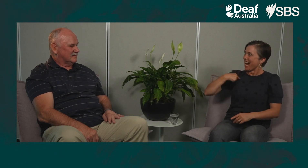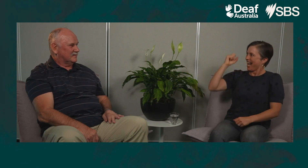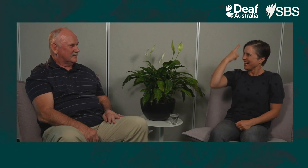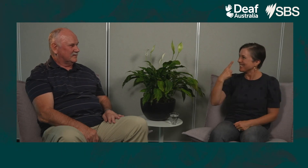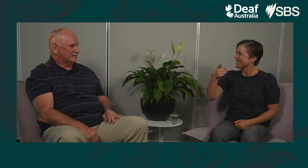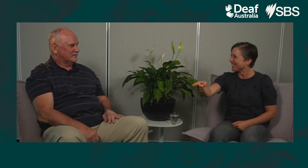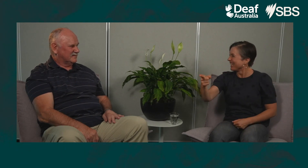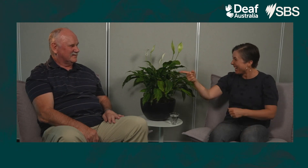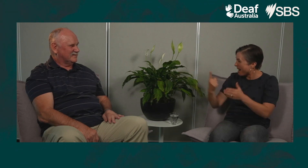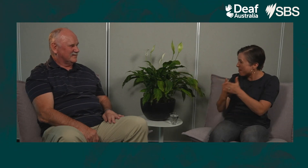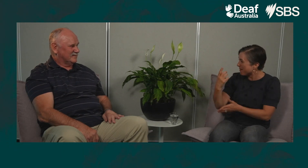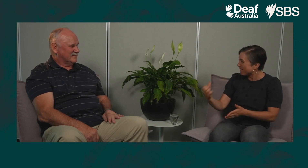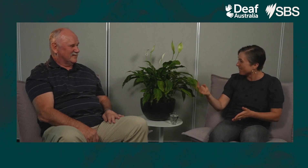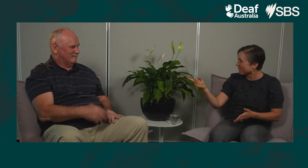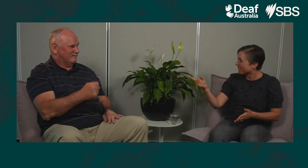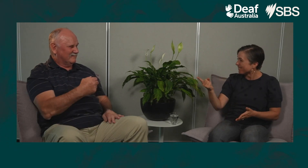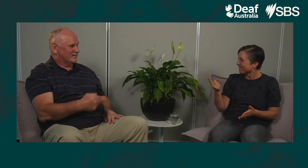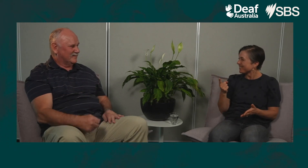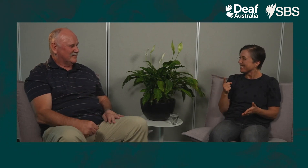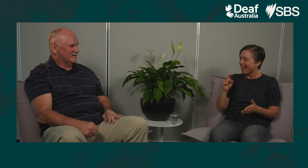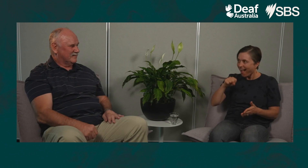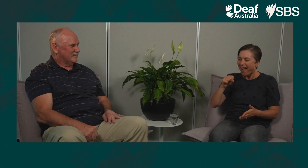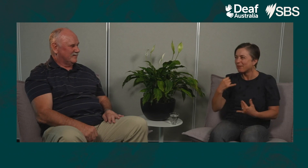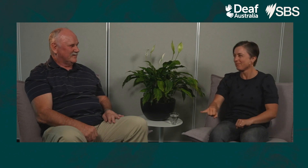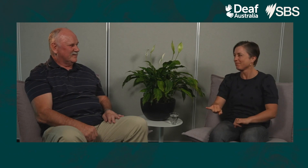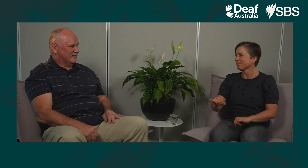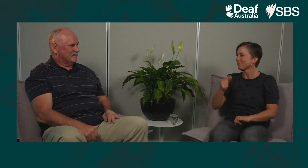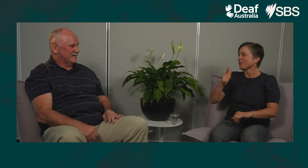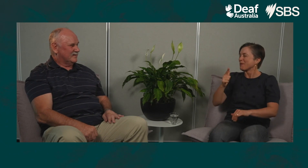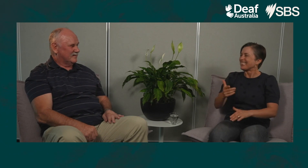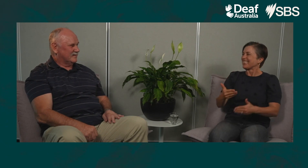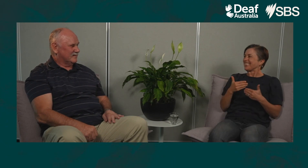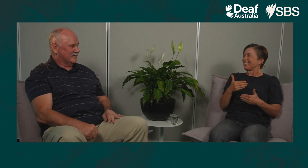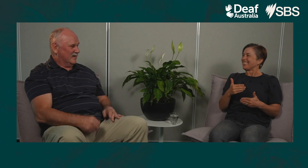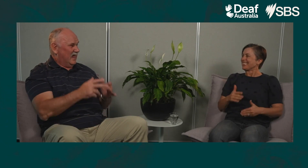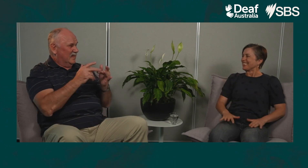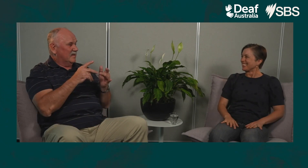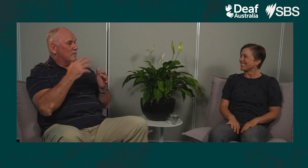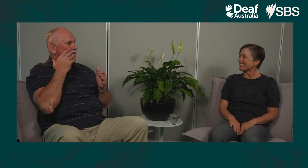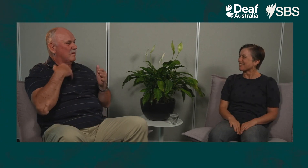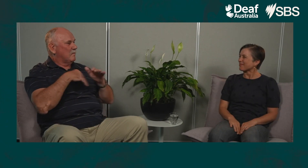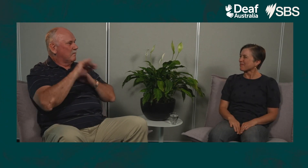And then they get confused, I was just trying to show that I understand them. Has that happened to you? It gets a bit confusing.